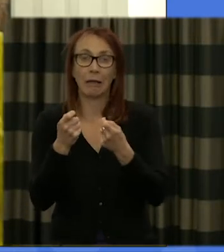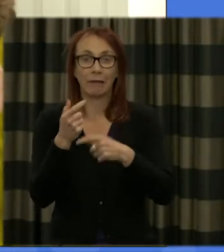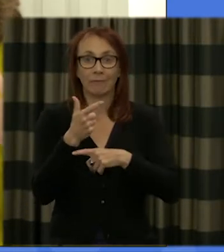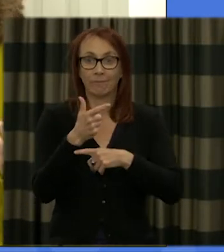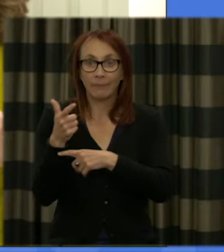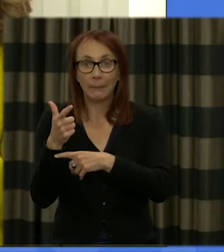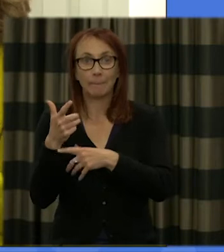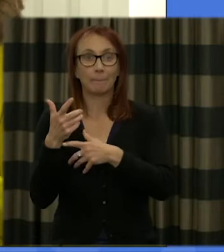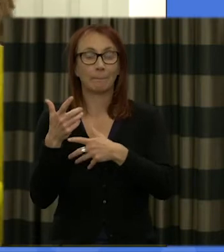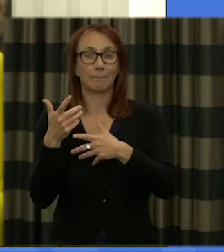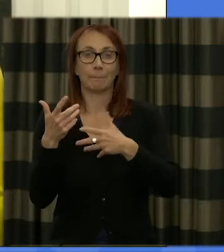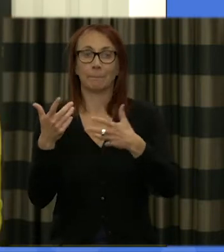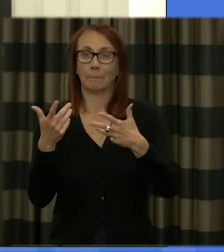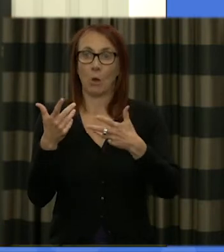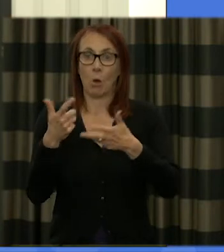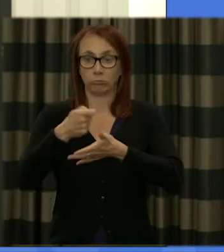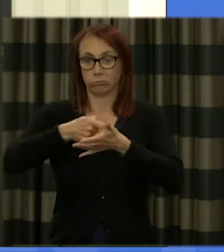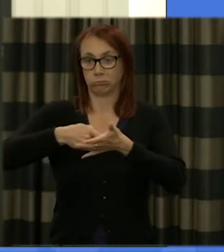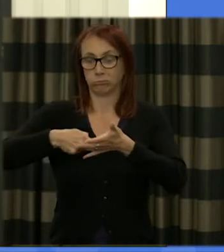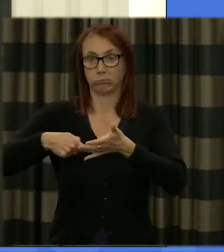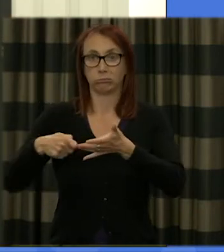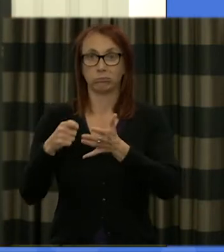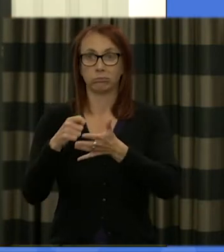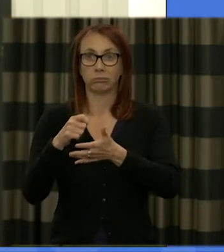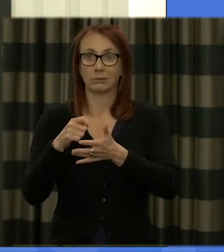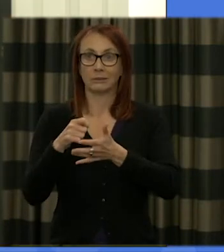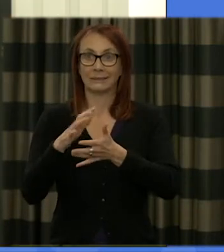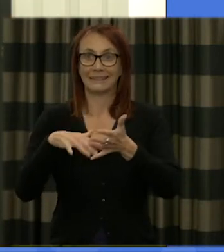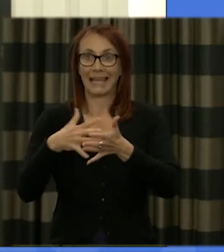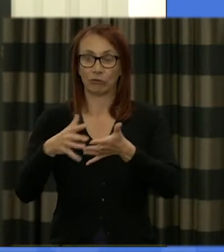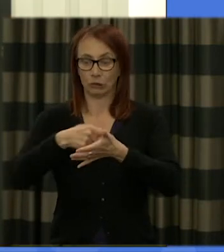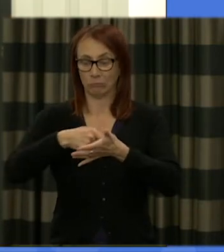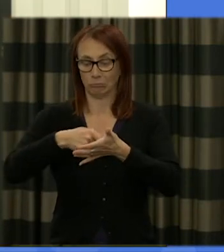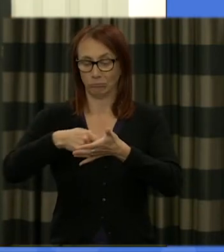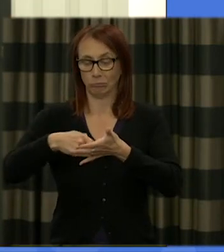if you want to write a diary for the website and please do let us know and